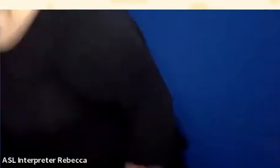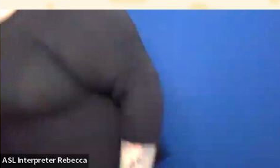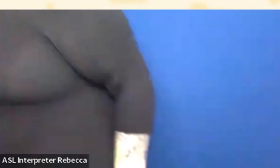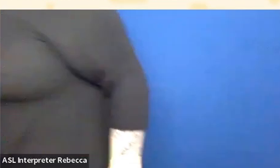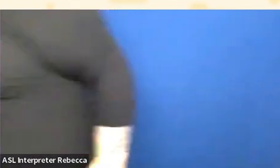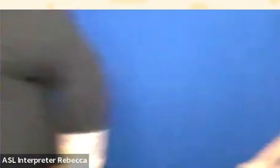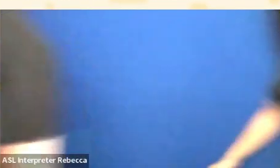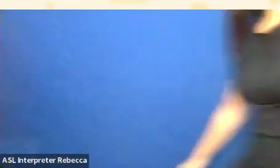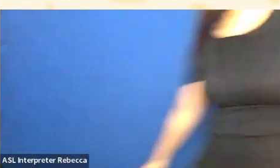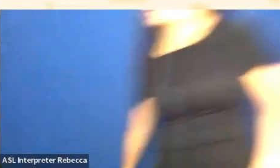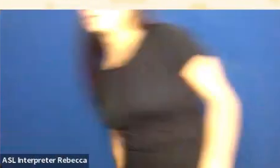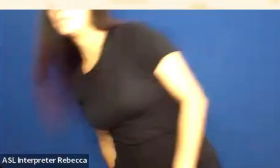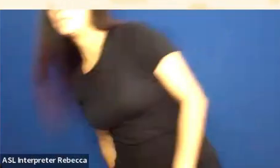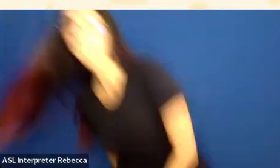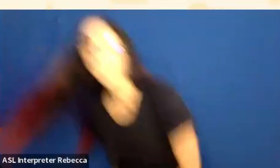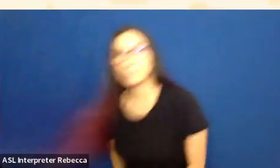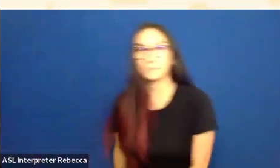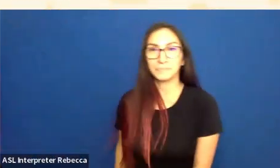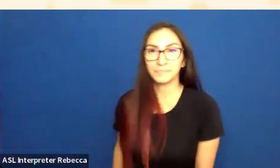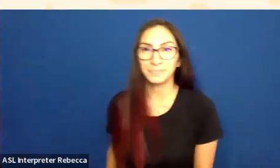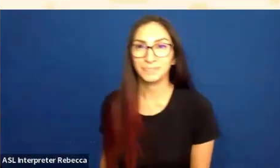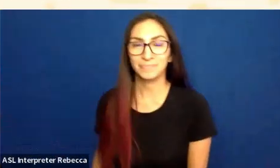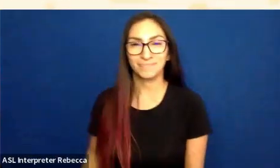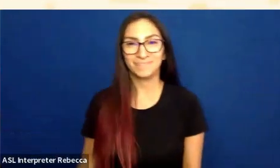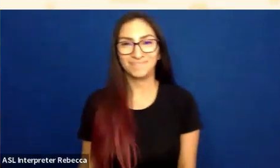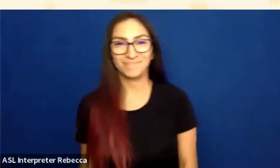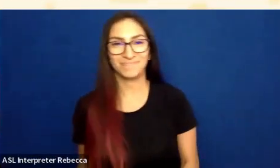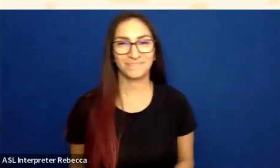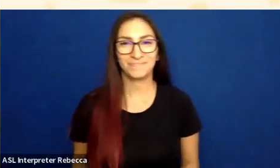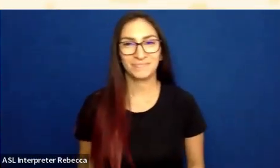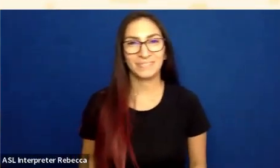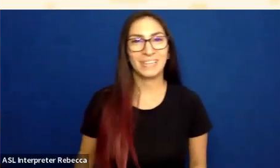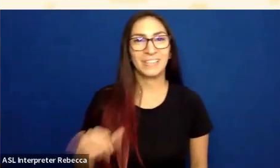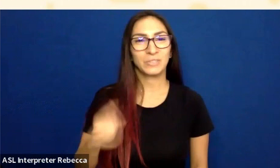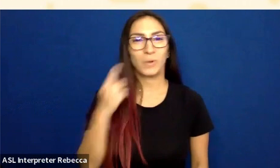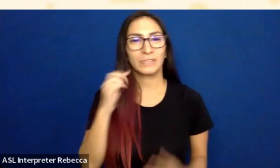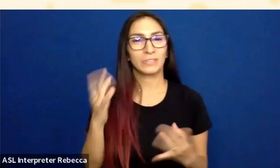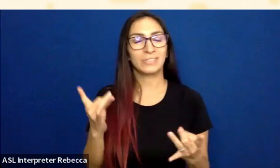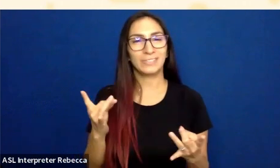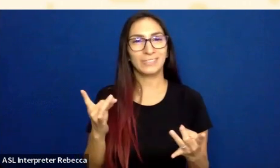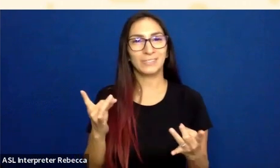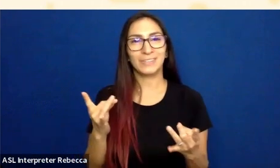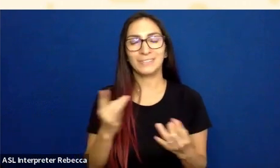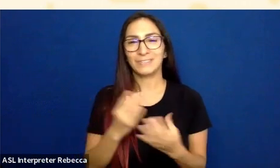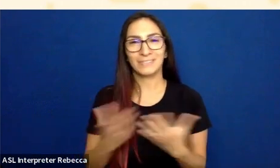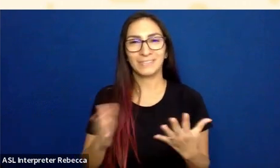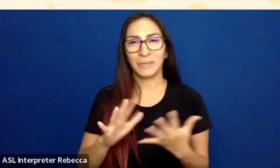Now, this is probably one of the funkiest things that I want to talk about, and I hope I can explain it with the time I've got.